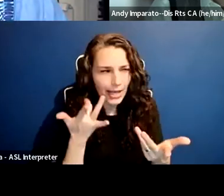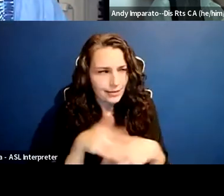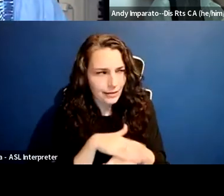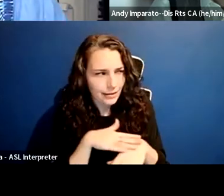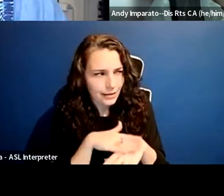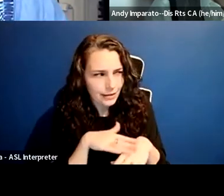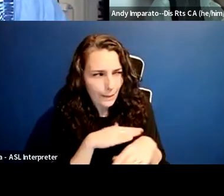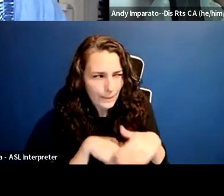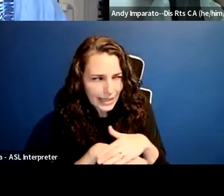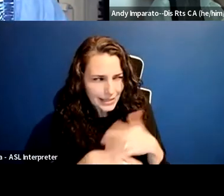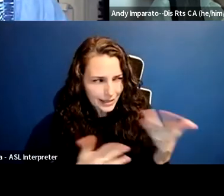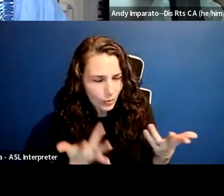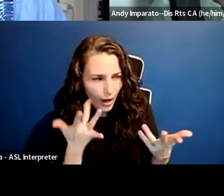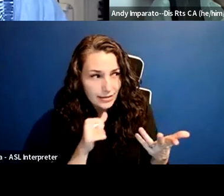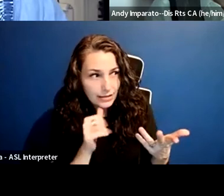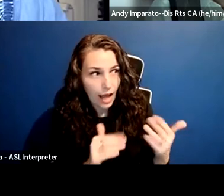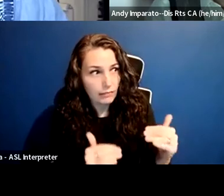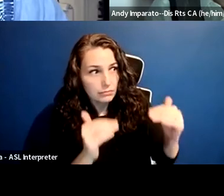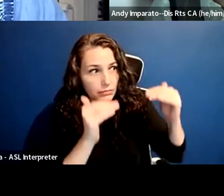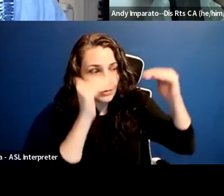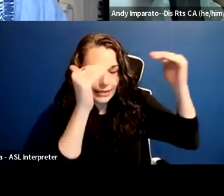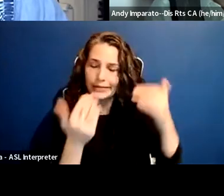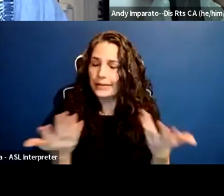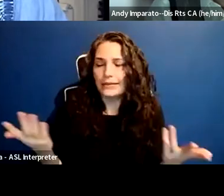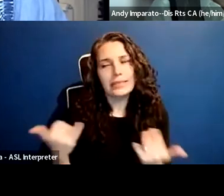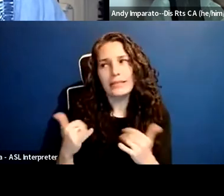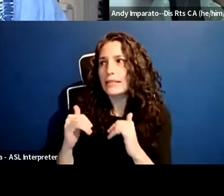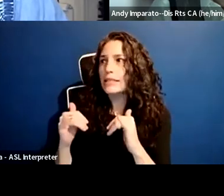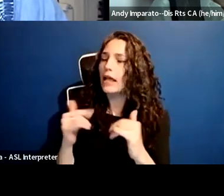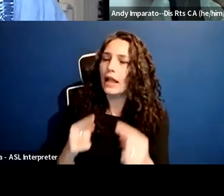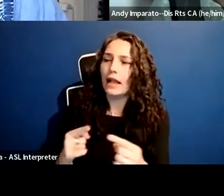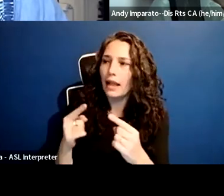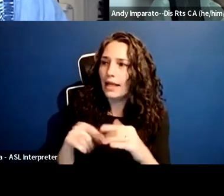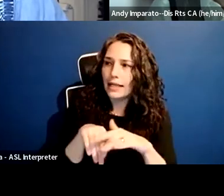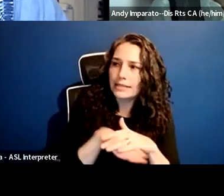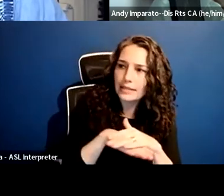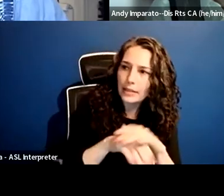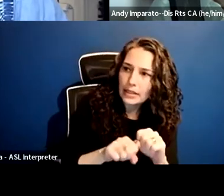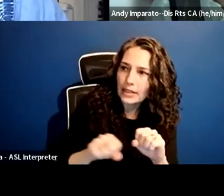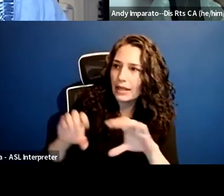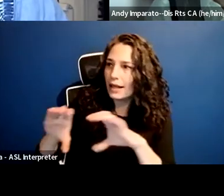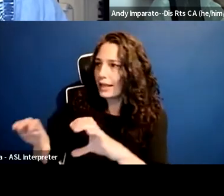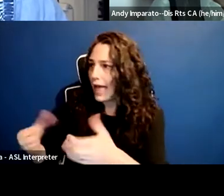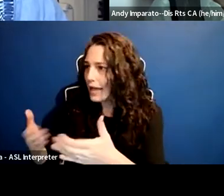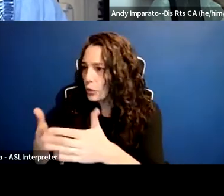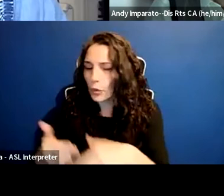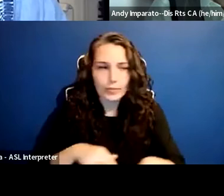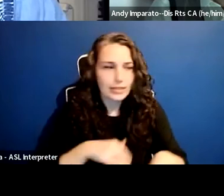You know, we're talking about accessibility to classrooms, to campuses, to physical accessibility to different facilities.